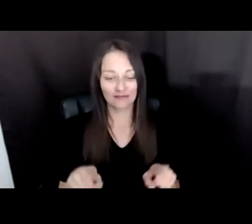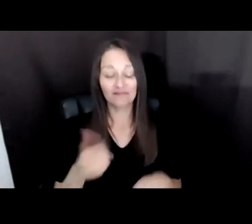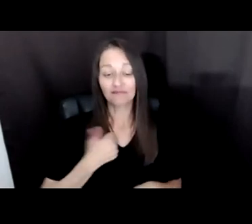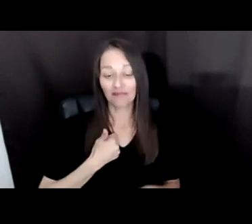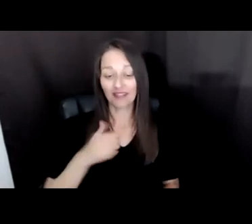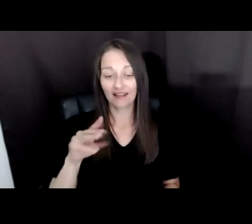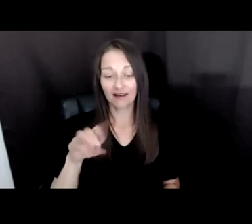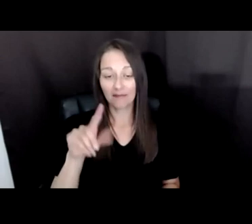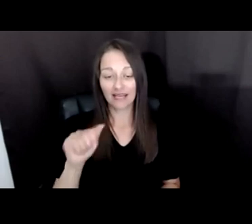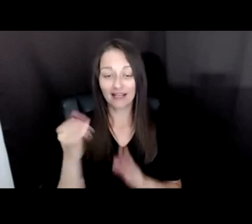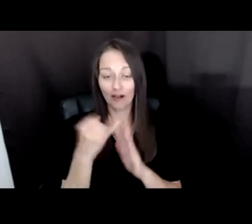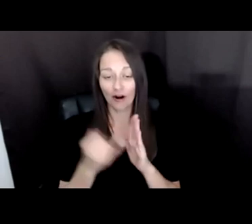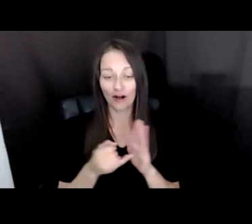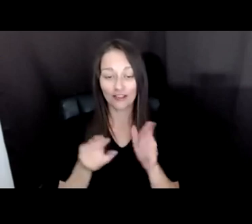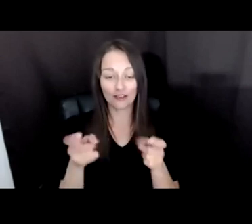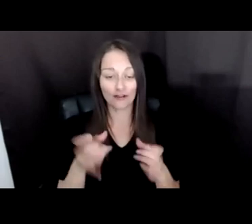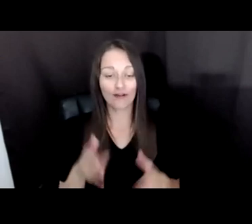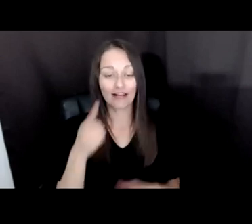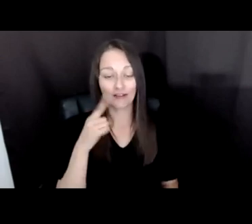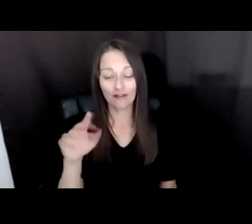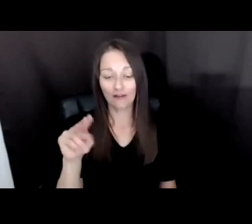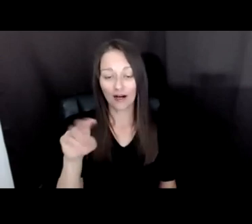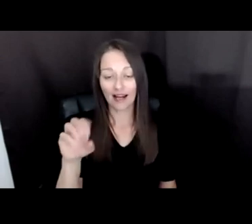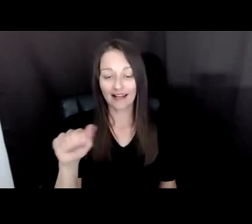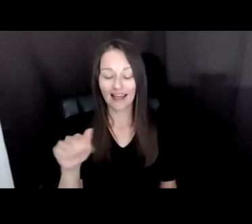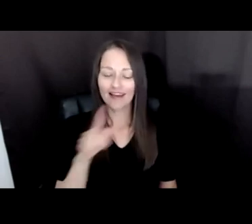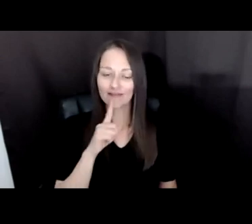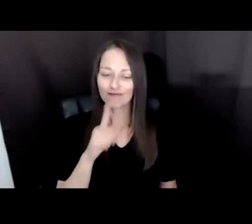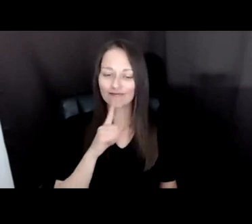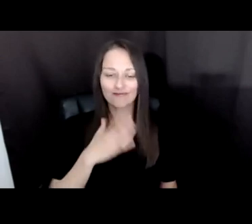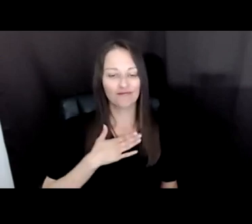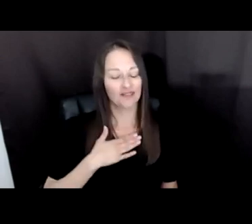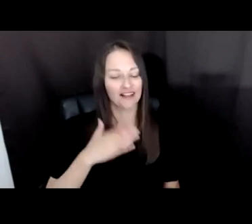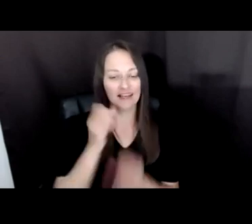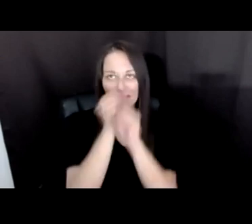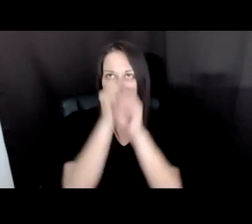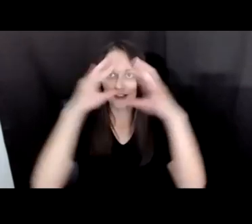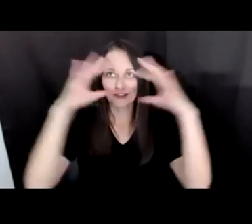FOR THE ARTS IT'S REALLY A DREAM TO FINALLY CELEBRATE THE RELEASE OF THIS NEW PUBLICATION